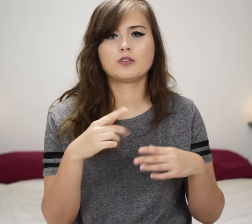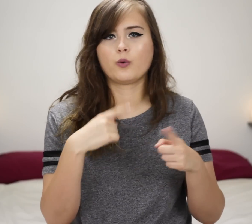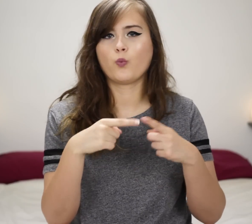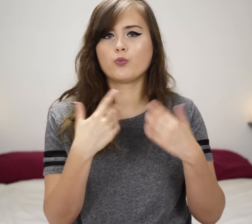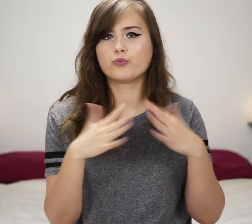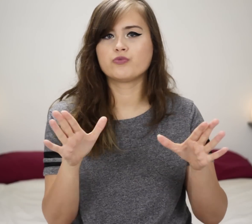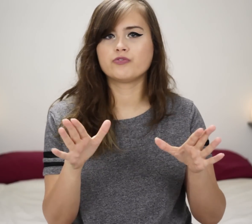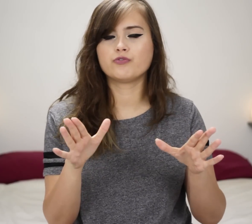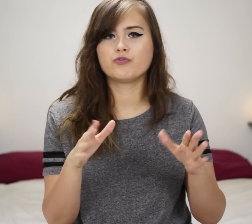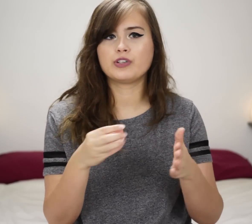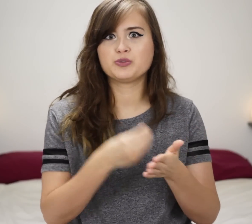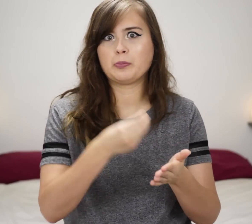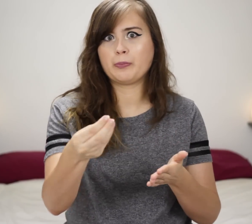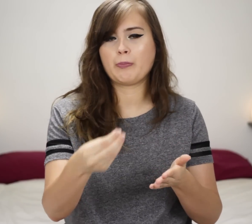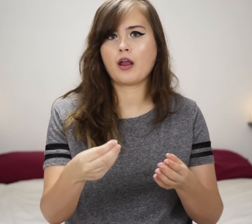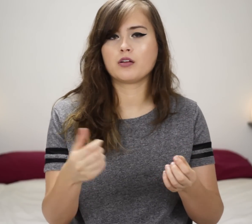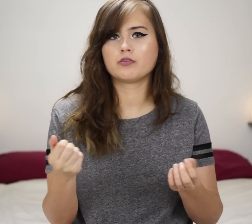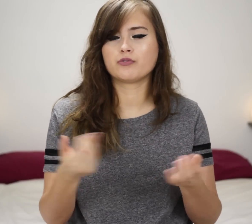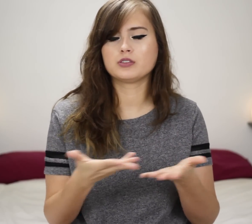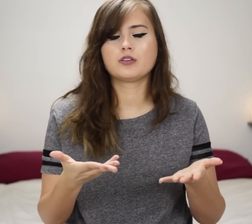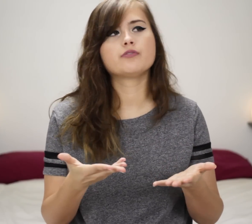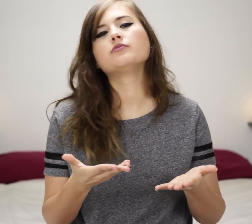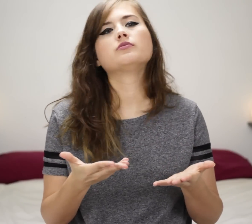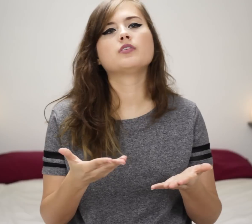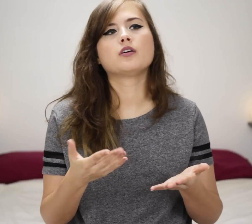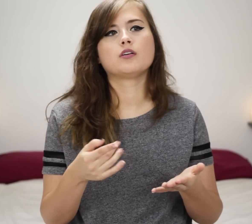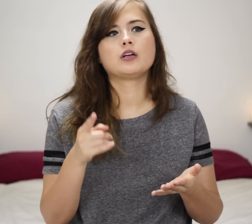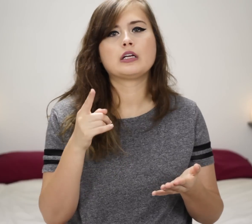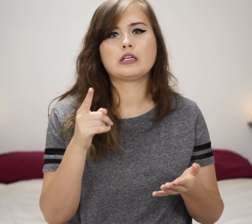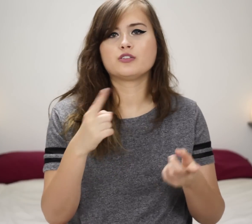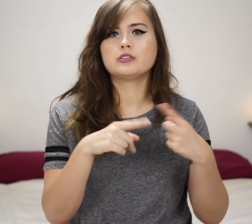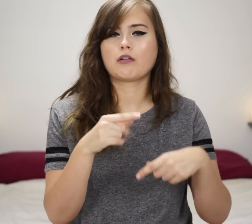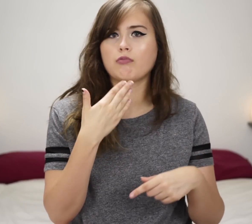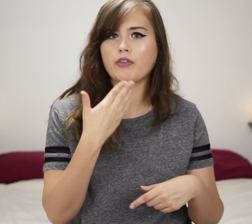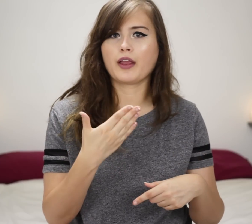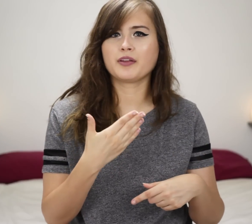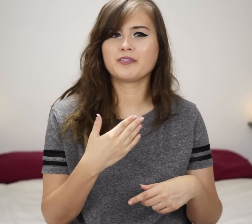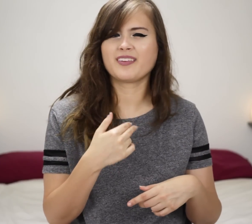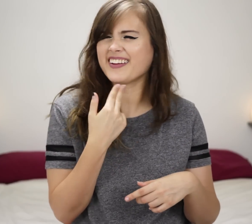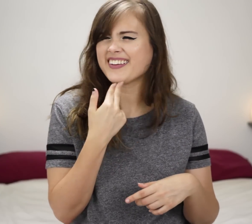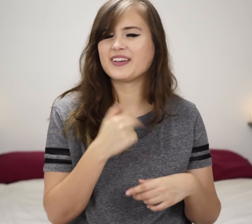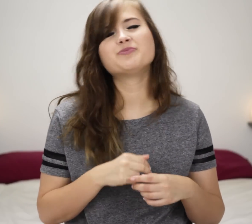when I'm finished paying for my stuff, he would sign "thank you" and it was cute.